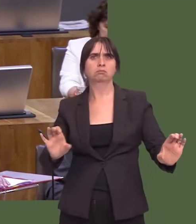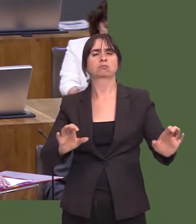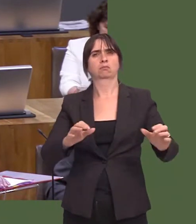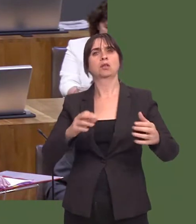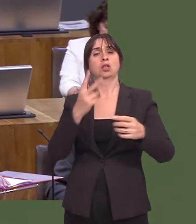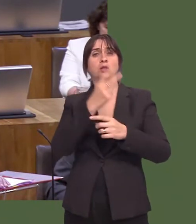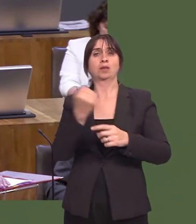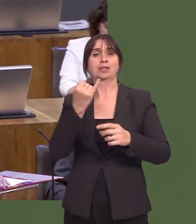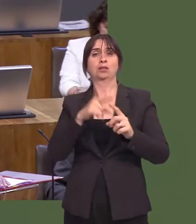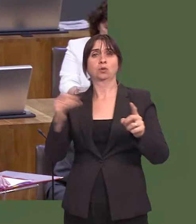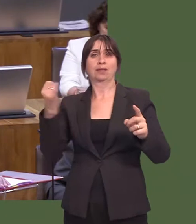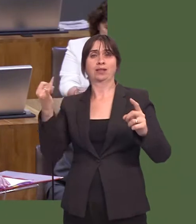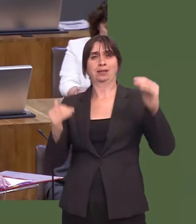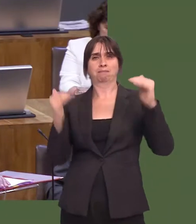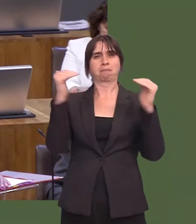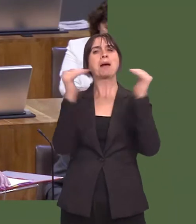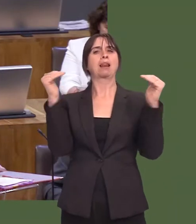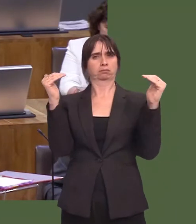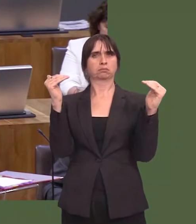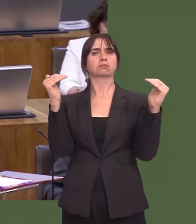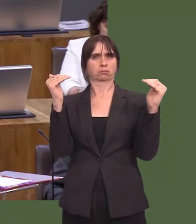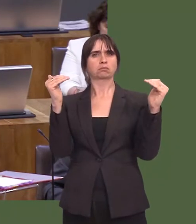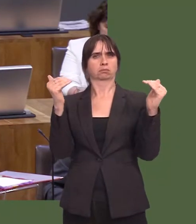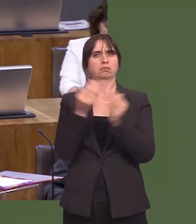Now, through the intervention arrangements, we are working closely with those organisations